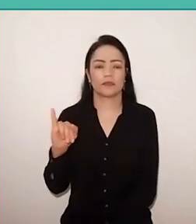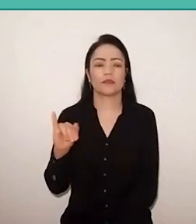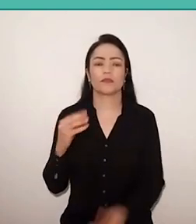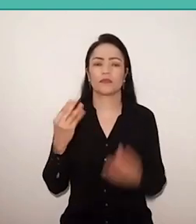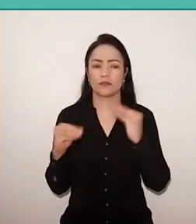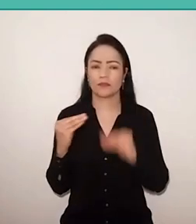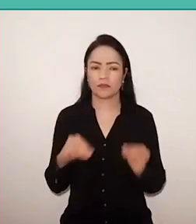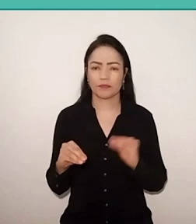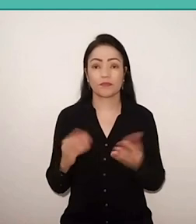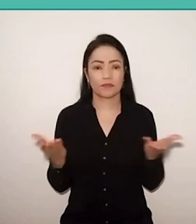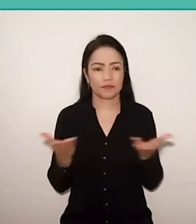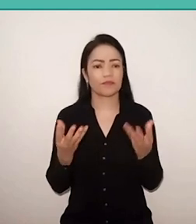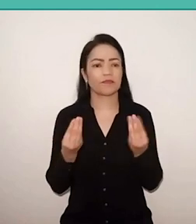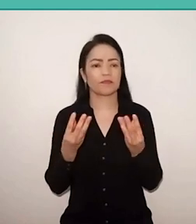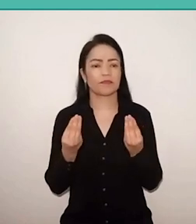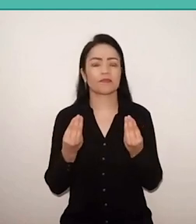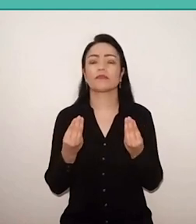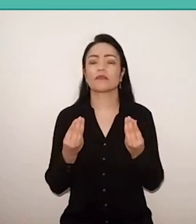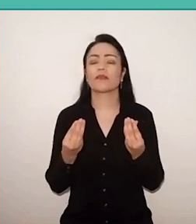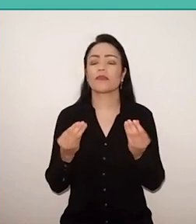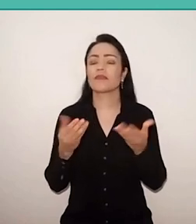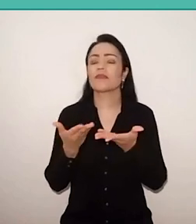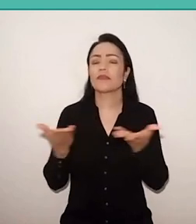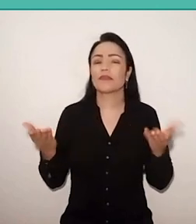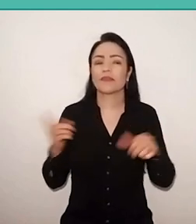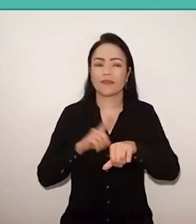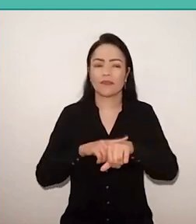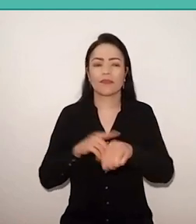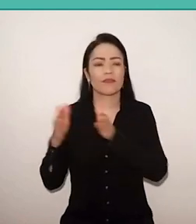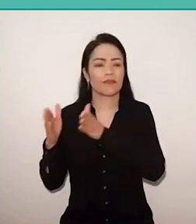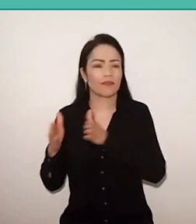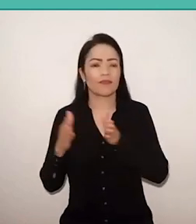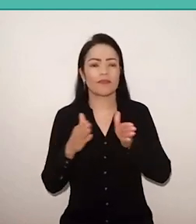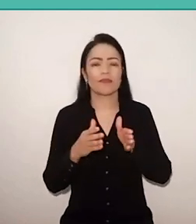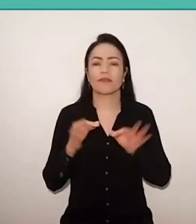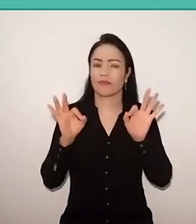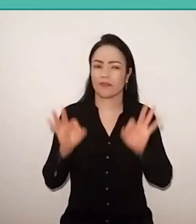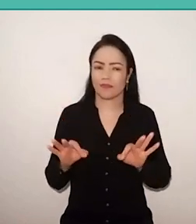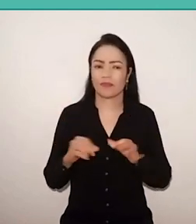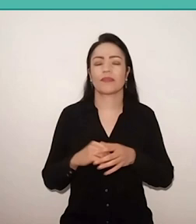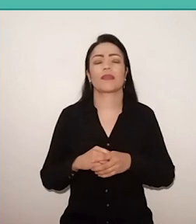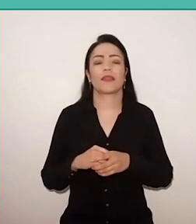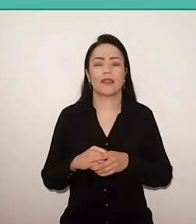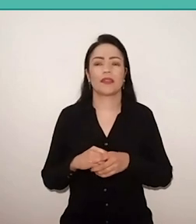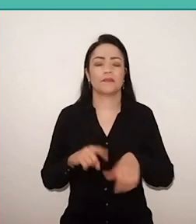This panel, everyone following the times right, is absolutely right, on time.